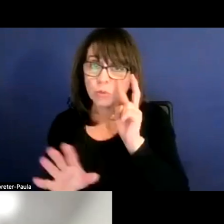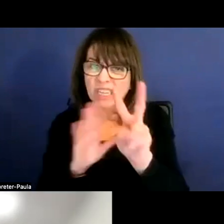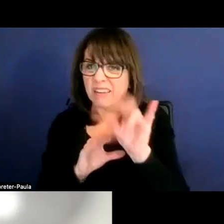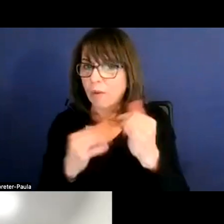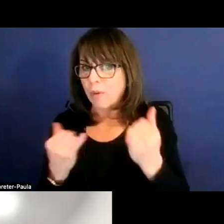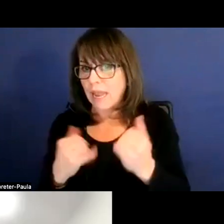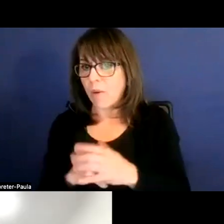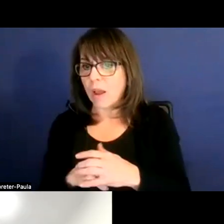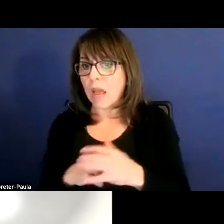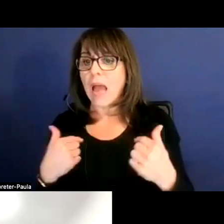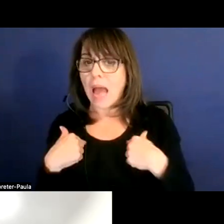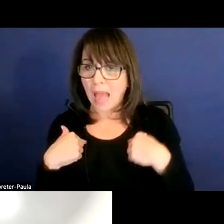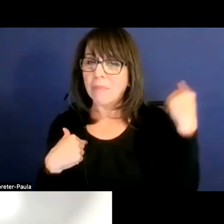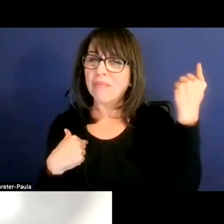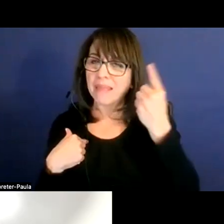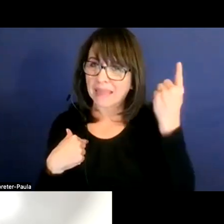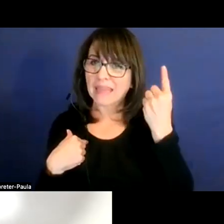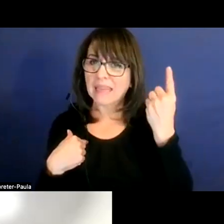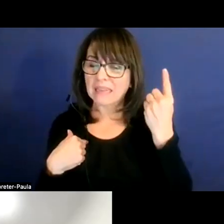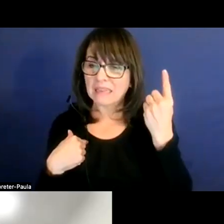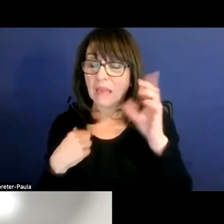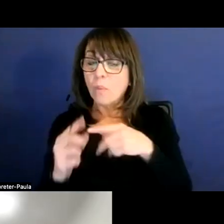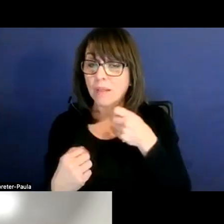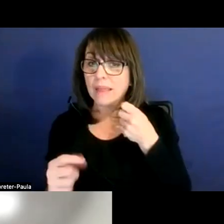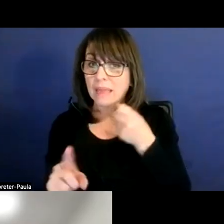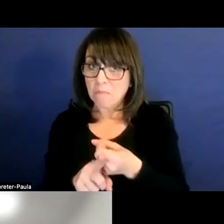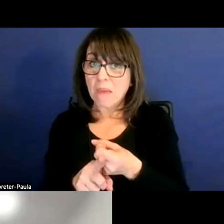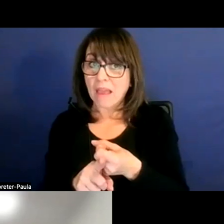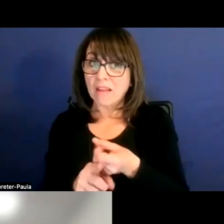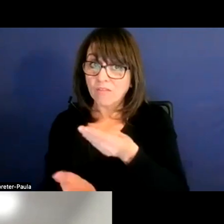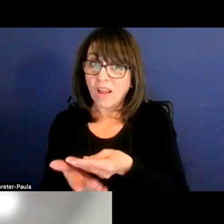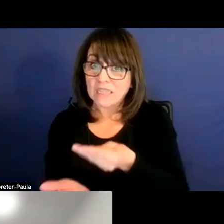But I'm thinking it was gonna impact funding. Yeah.